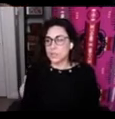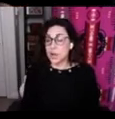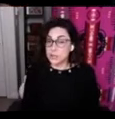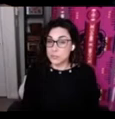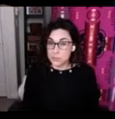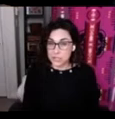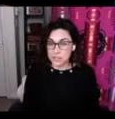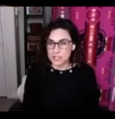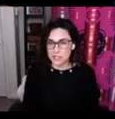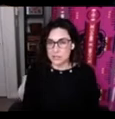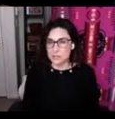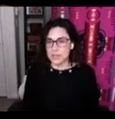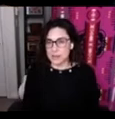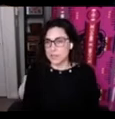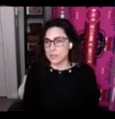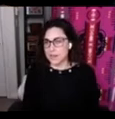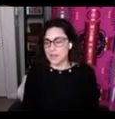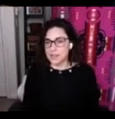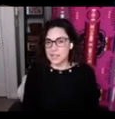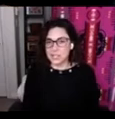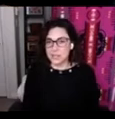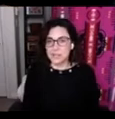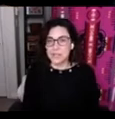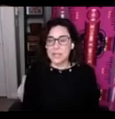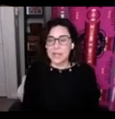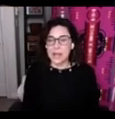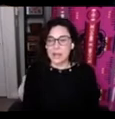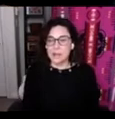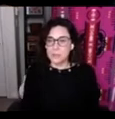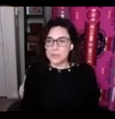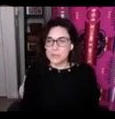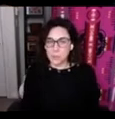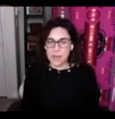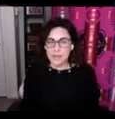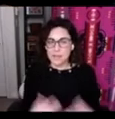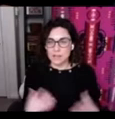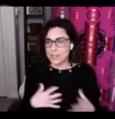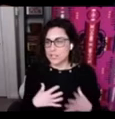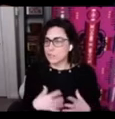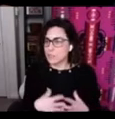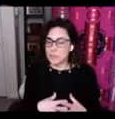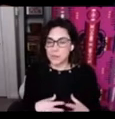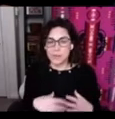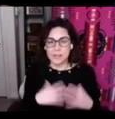contributions to language revitalization and the reason why this collection of people and